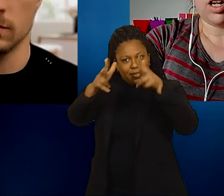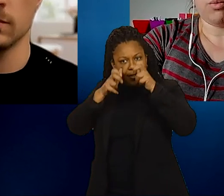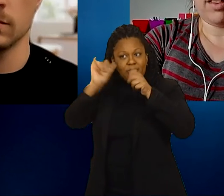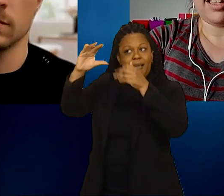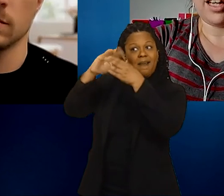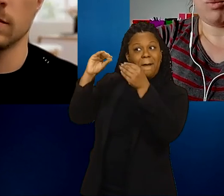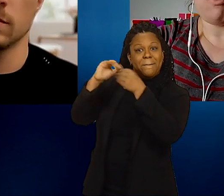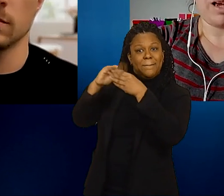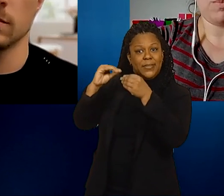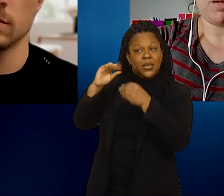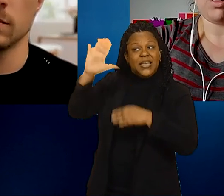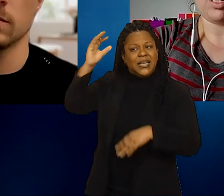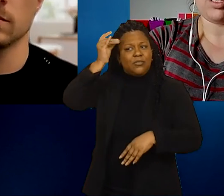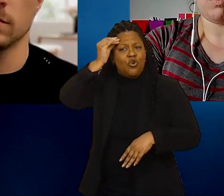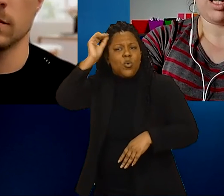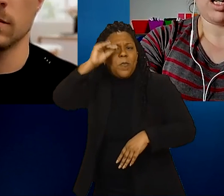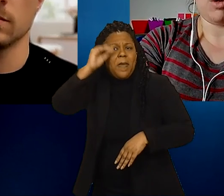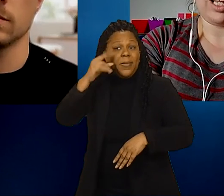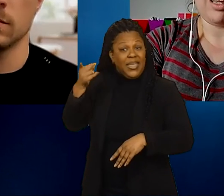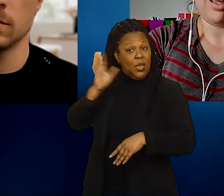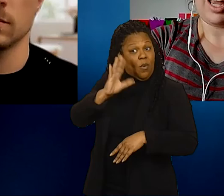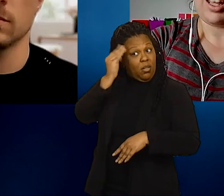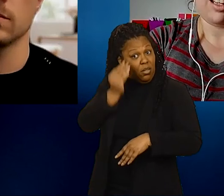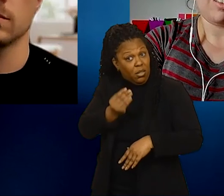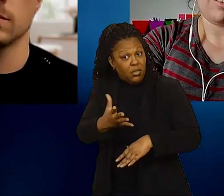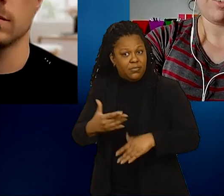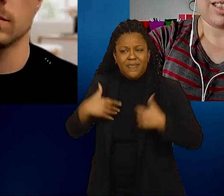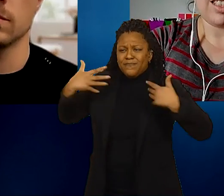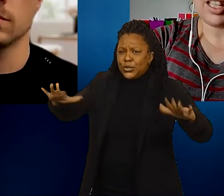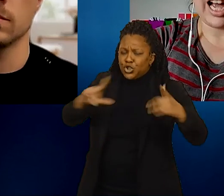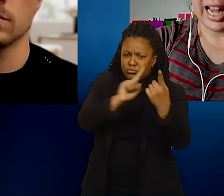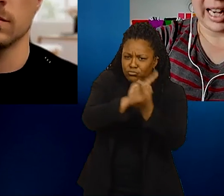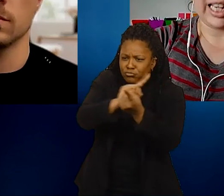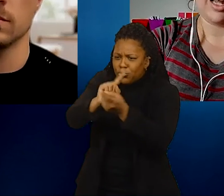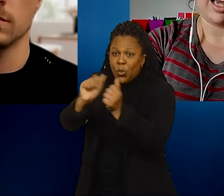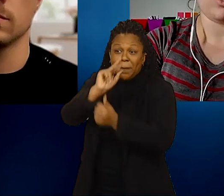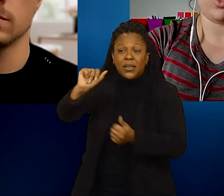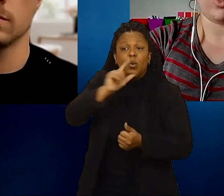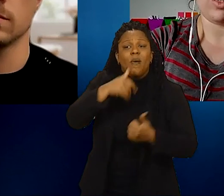when they say "We've met with people in the disability community and this is a high need, high concern."